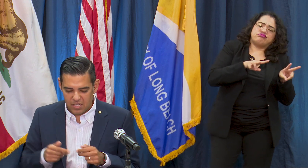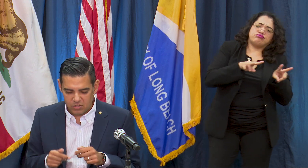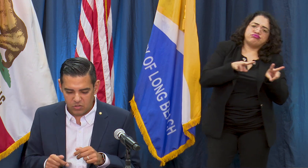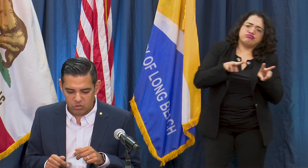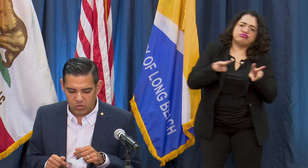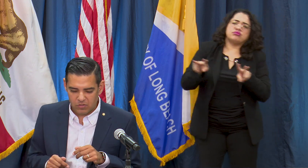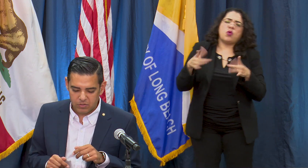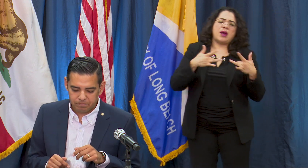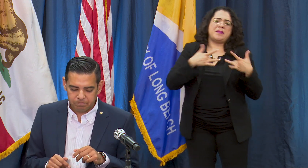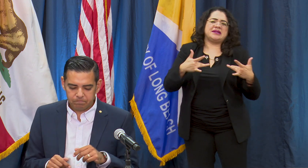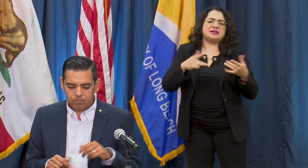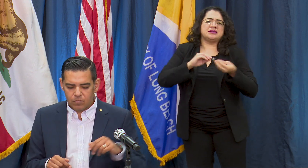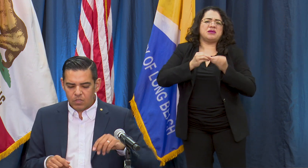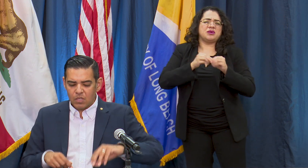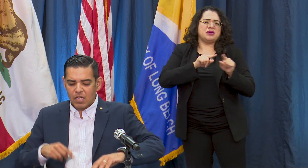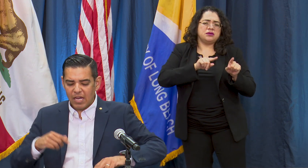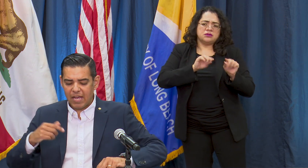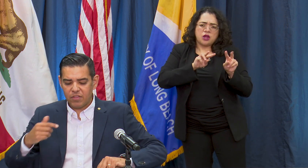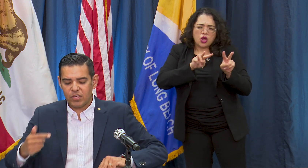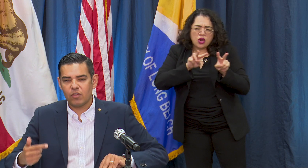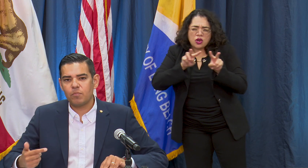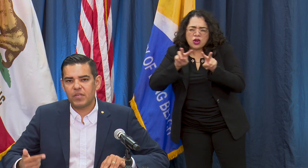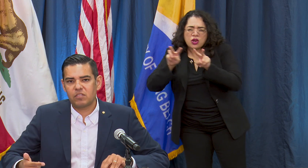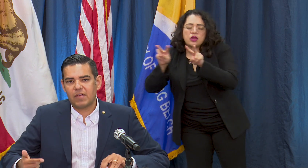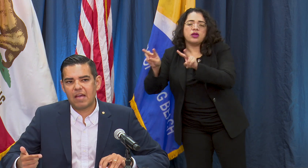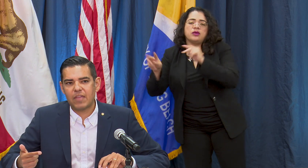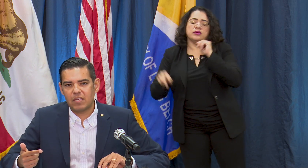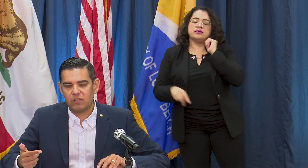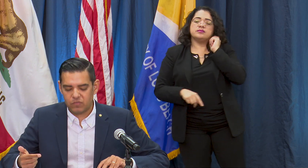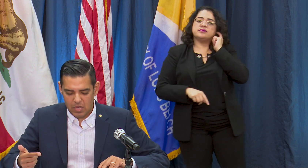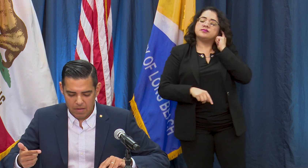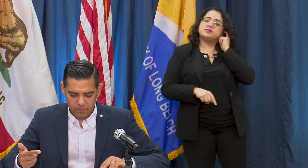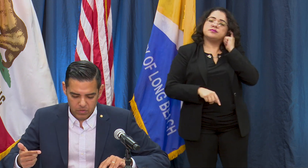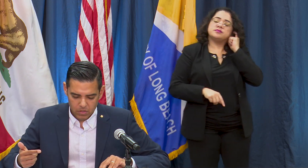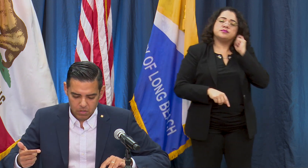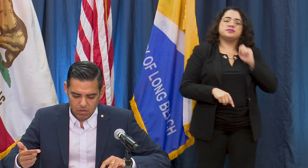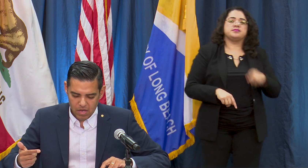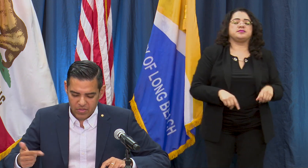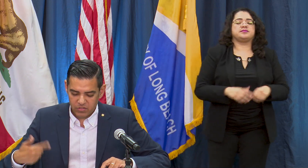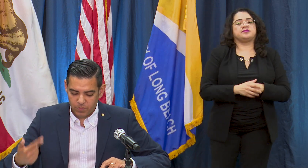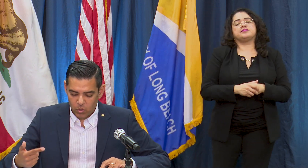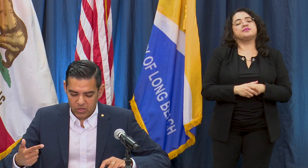additional trends and then the other piece of that that is important